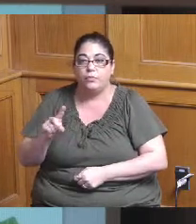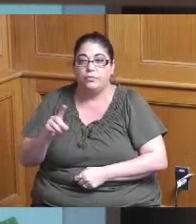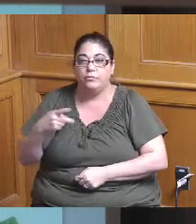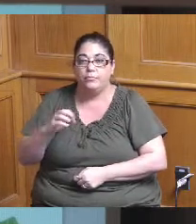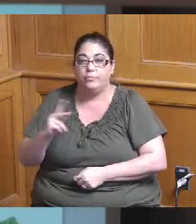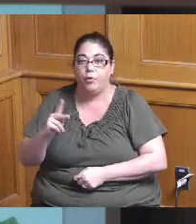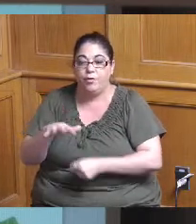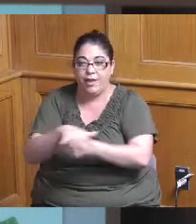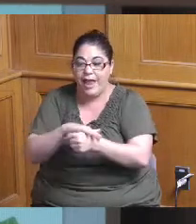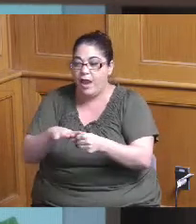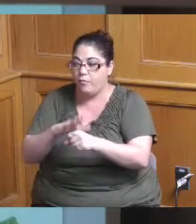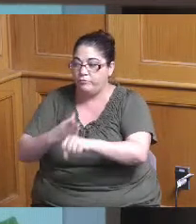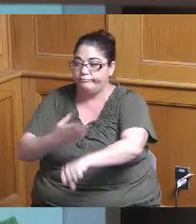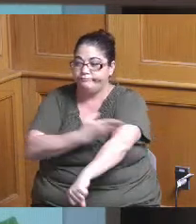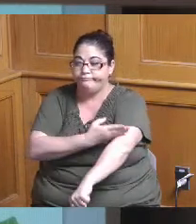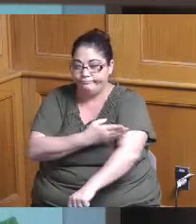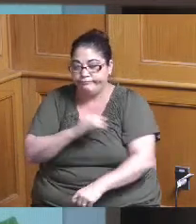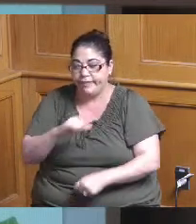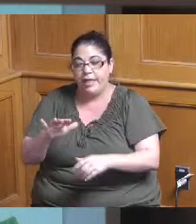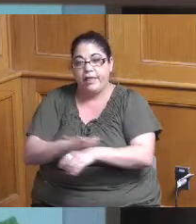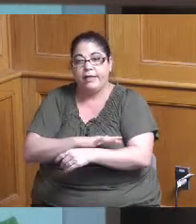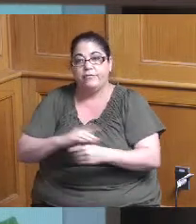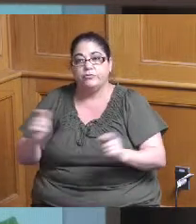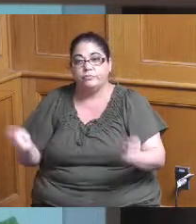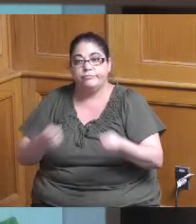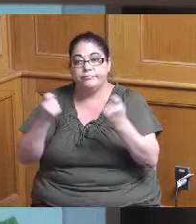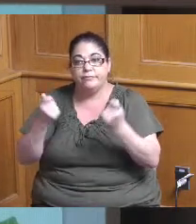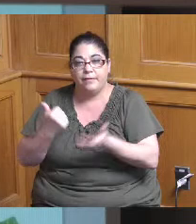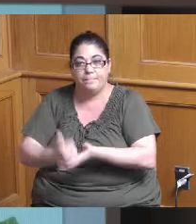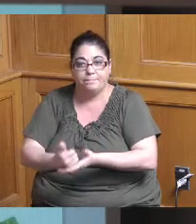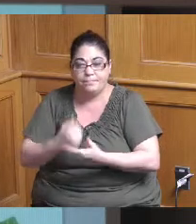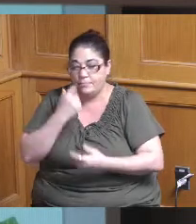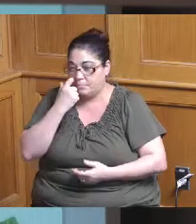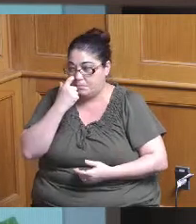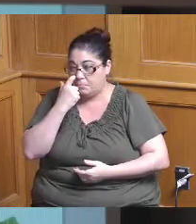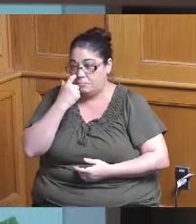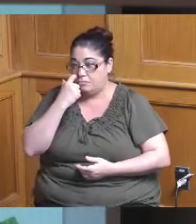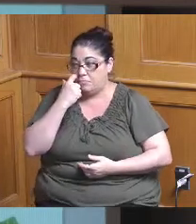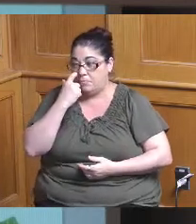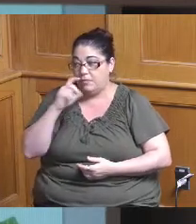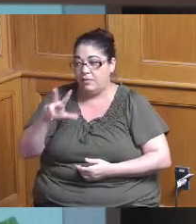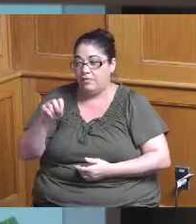to help with that celebration it is recommended for thirty thousand dollars